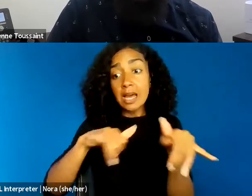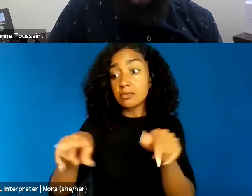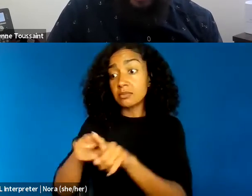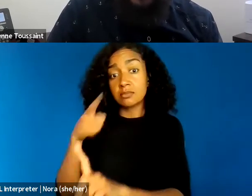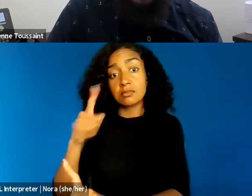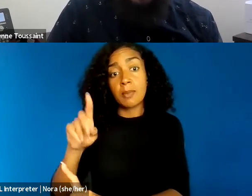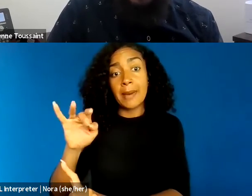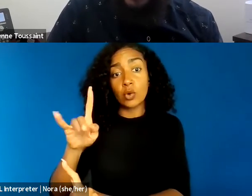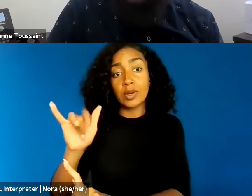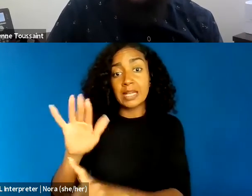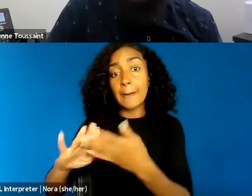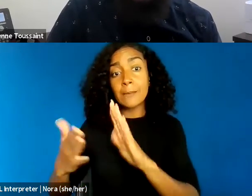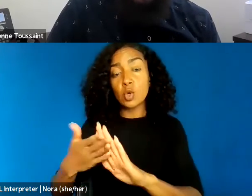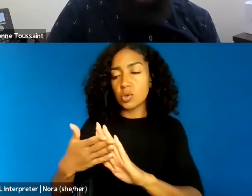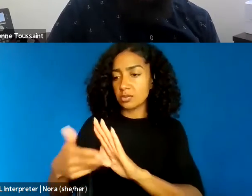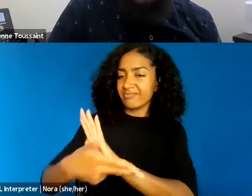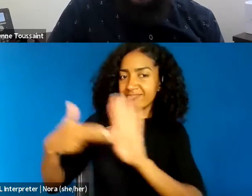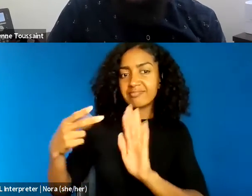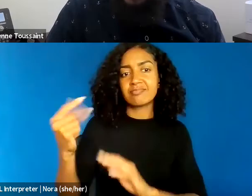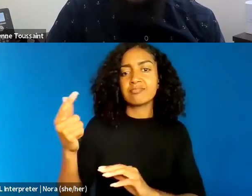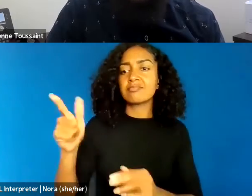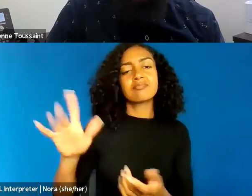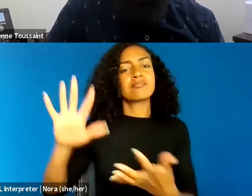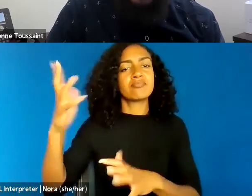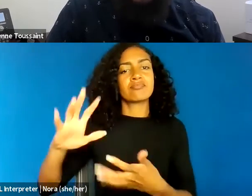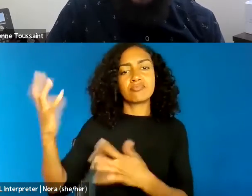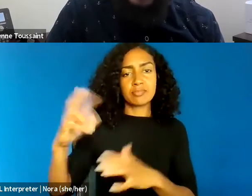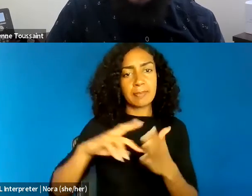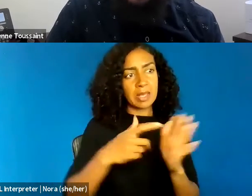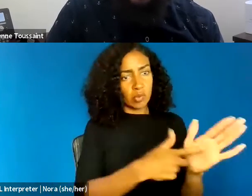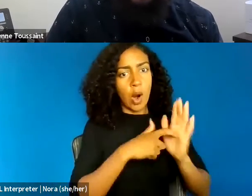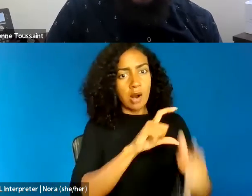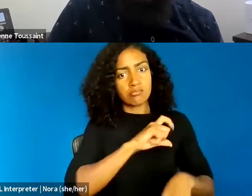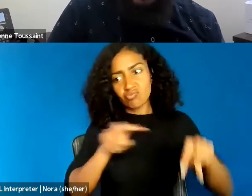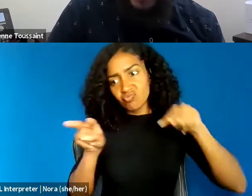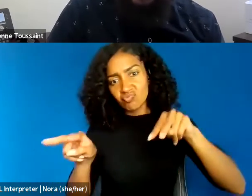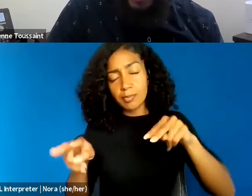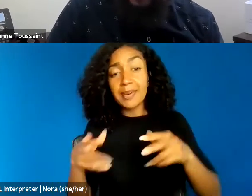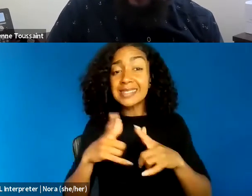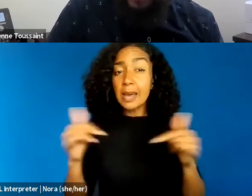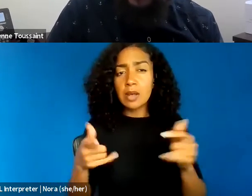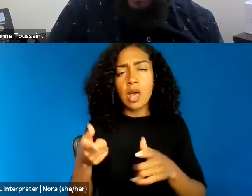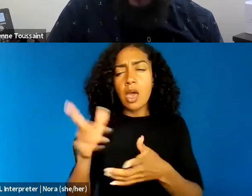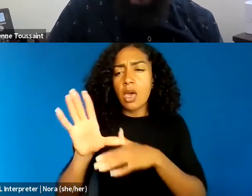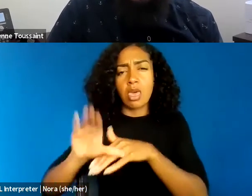that require constant supervision, but it also degrades the dignity of Black and minoritized Americans